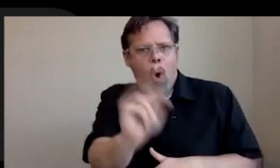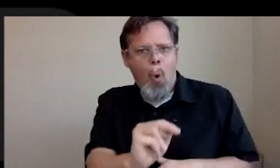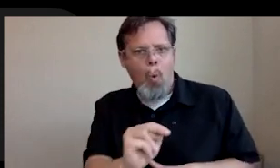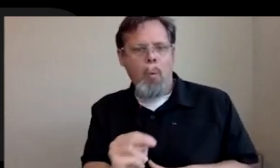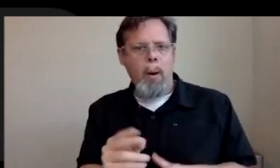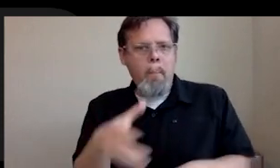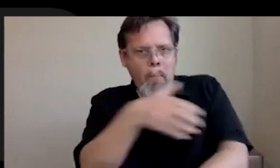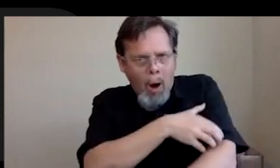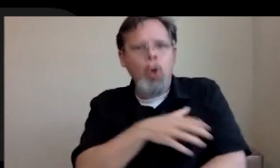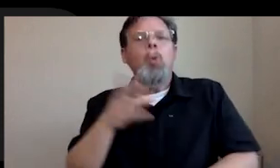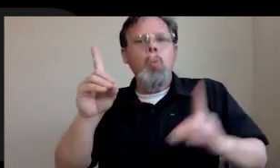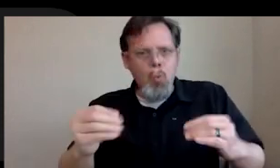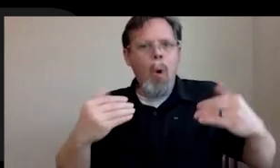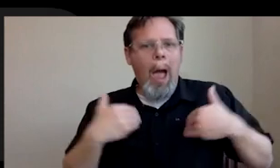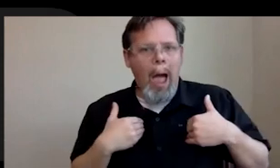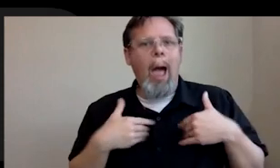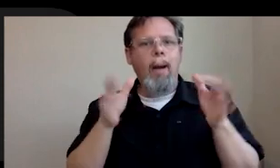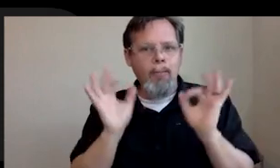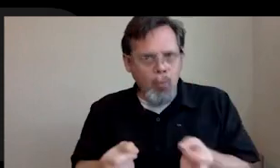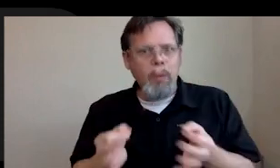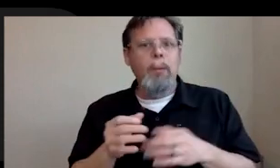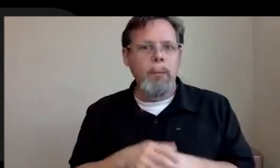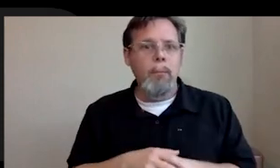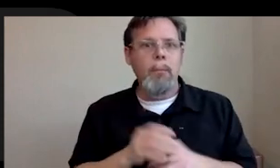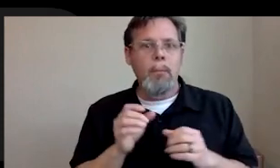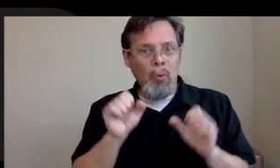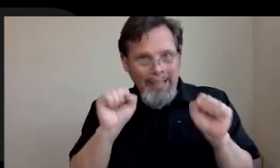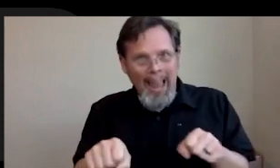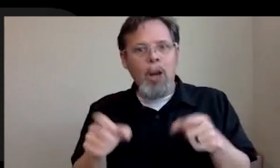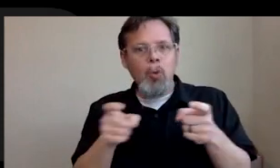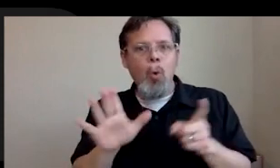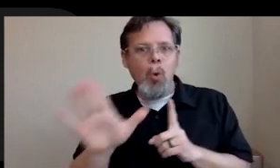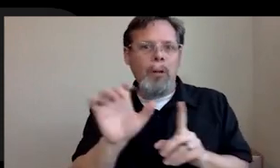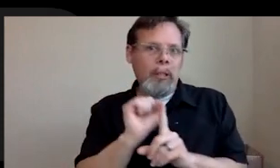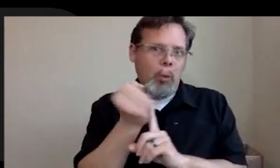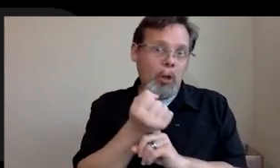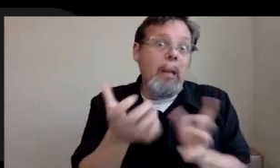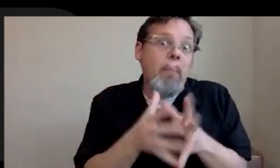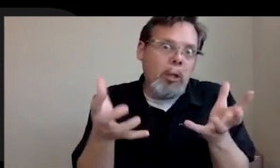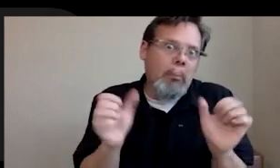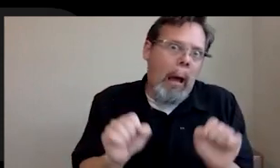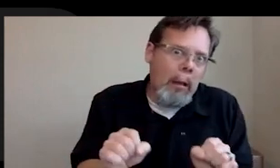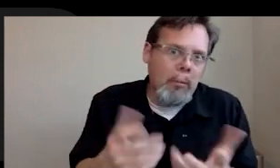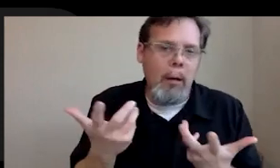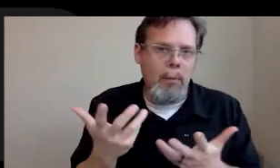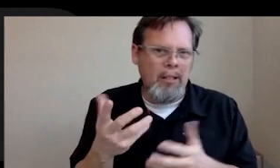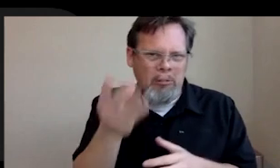that they can make, that they can control their situations as much as possible. At least I don't want you guys to forget that. Only you guys to